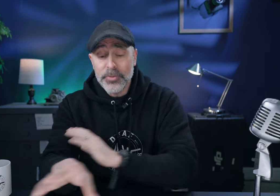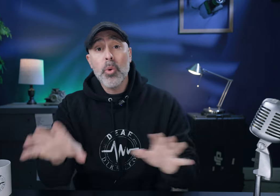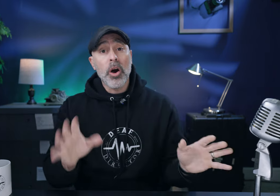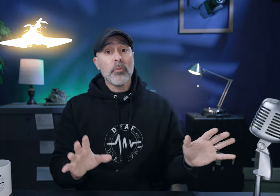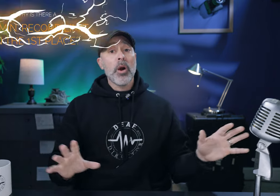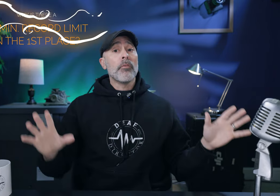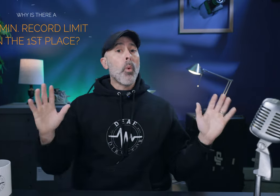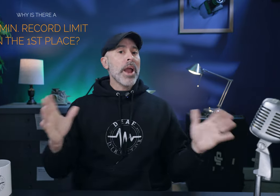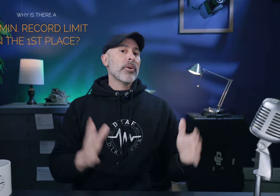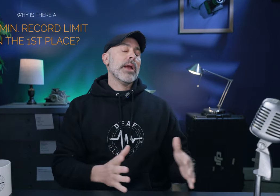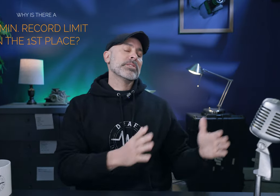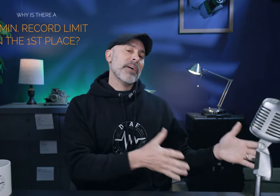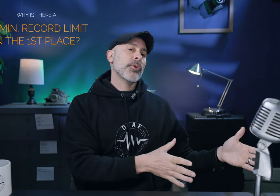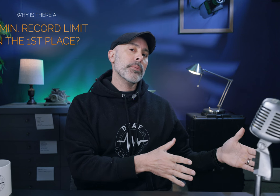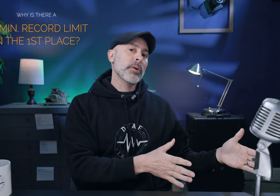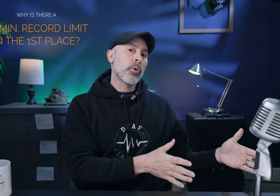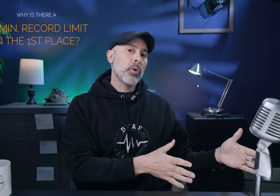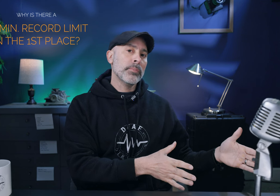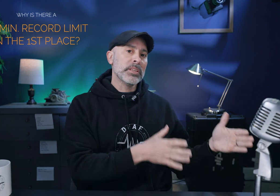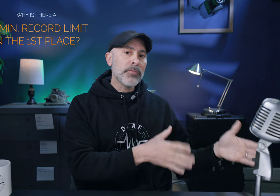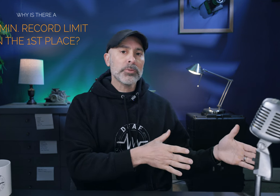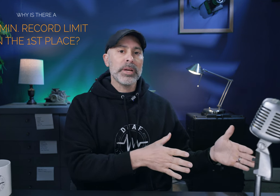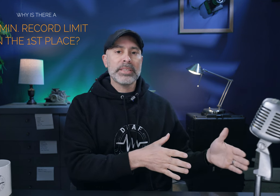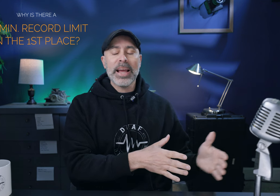of you who are unaware of why your cameras have 30-minute recording limits in the first place it